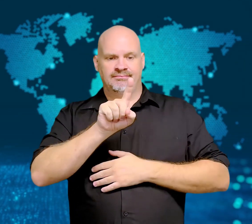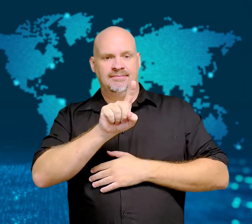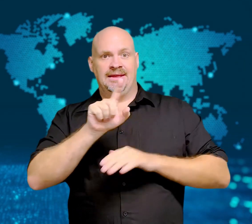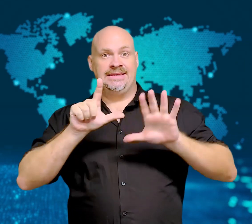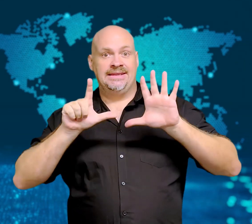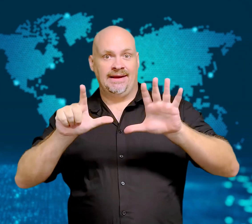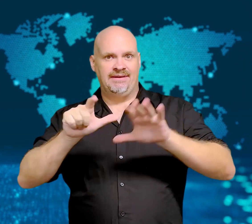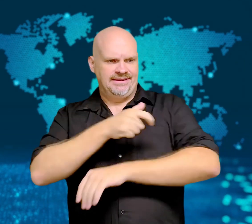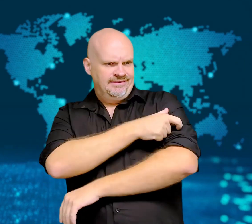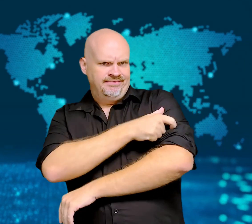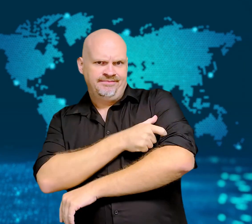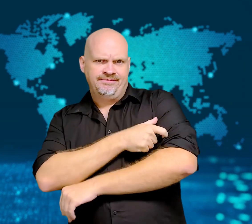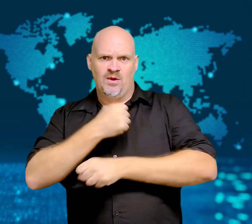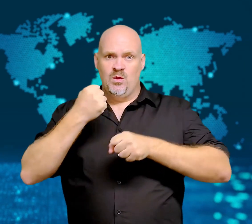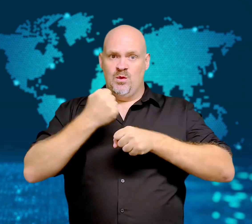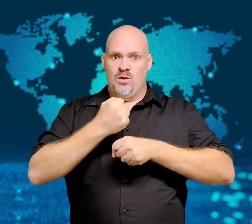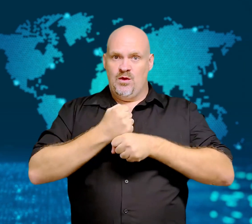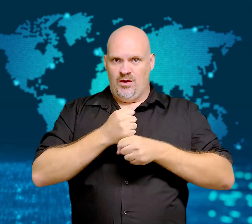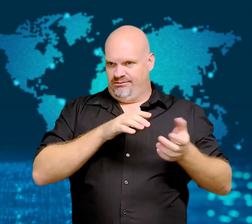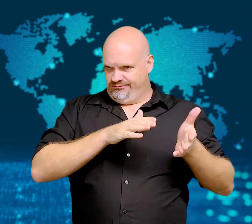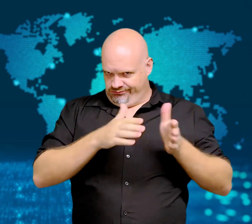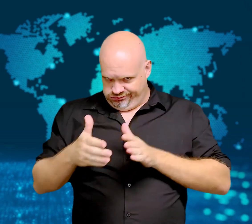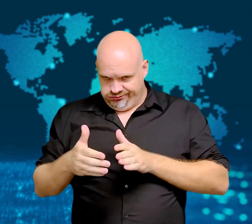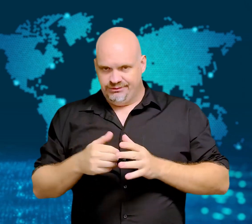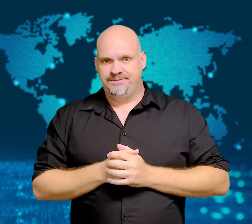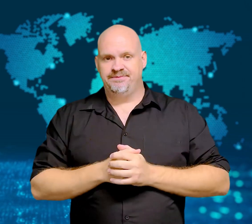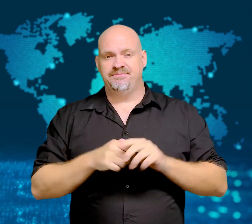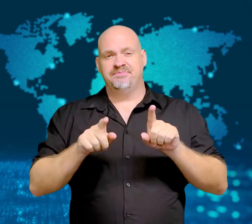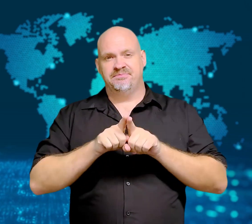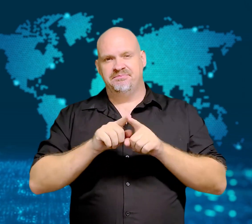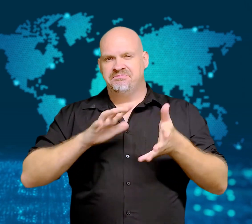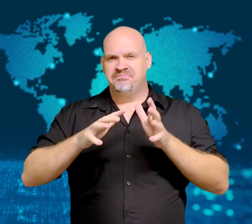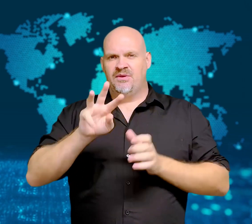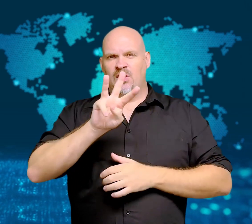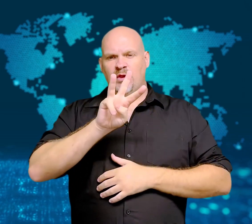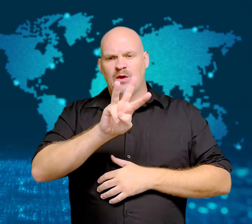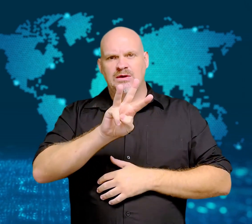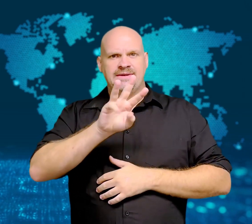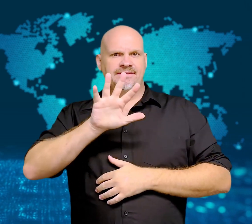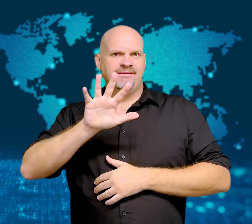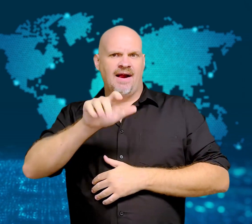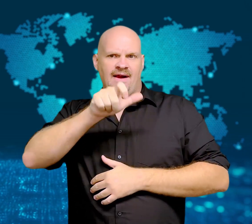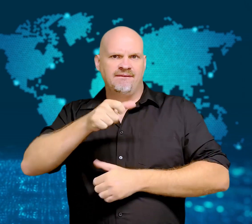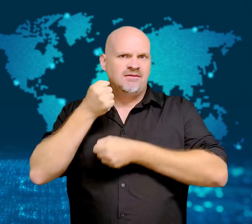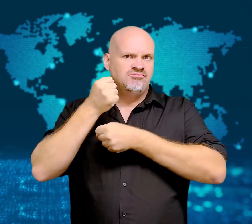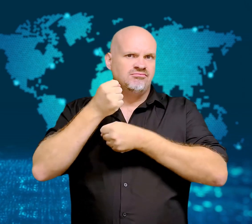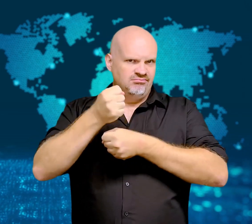The state news media reported 17 deaths of security forces.